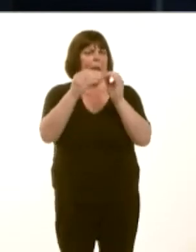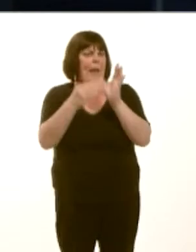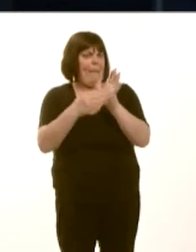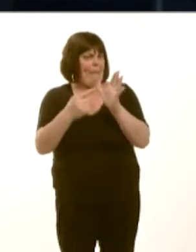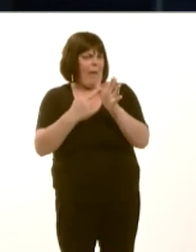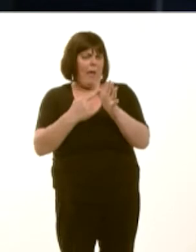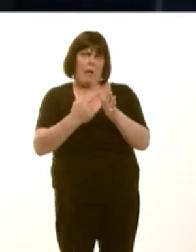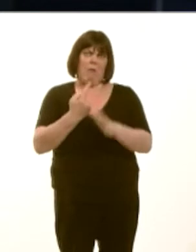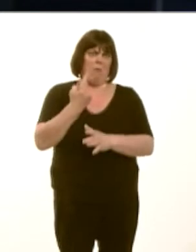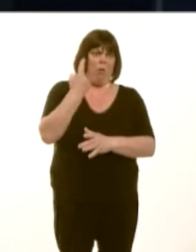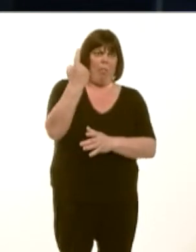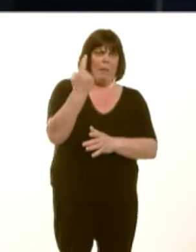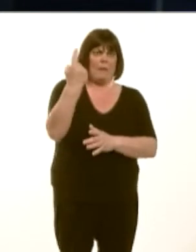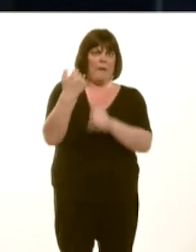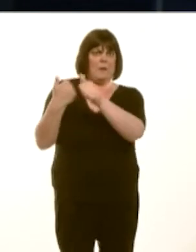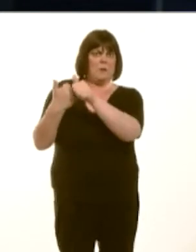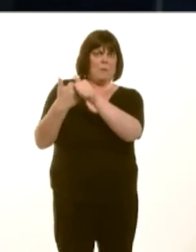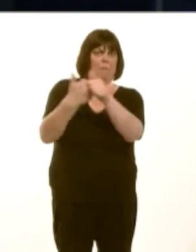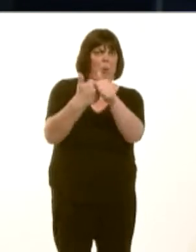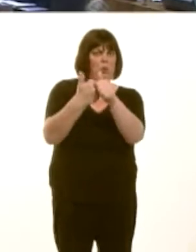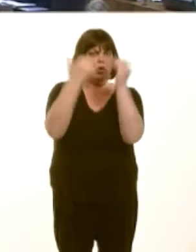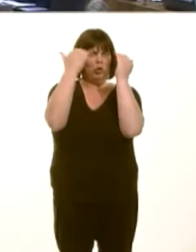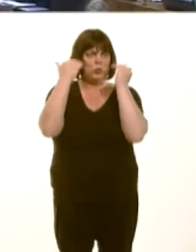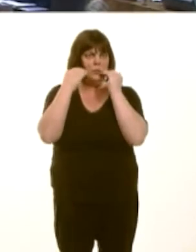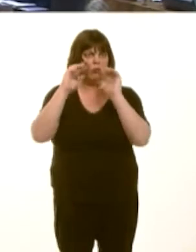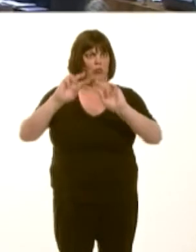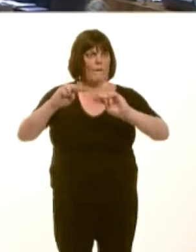Does bosib bod hynny yn arwain i chi ailedrych ar y sefyllfa.